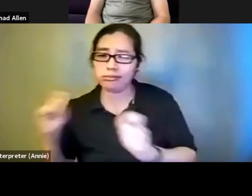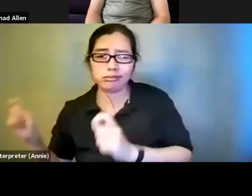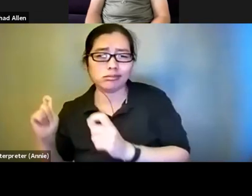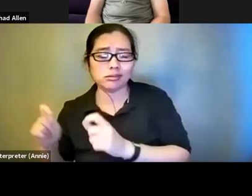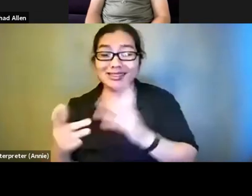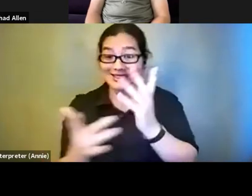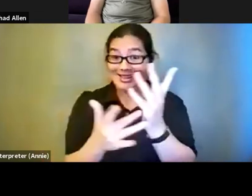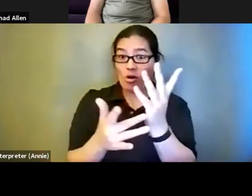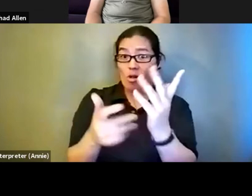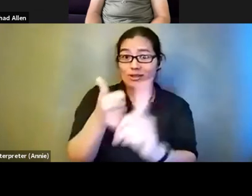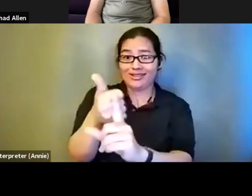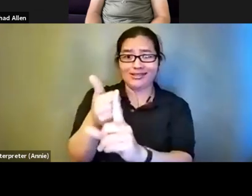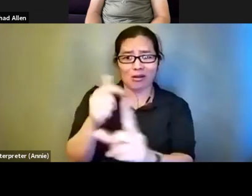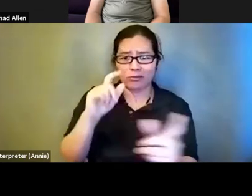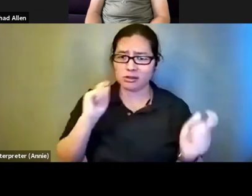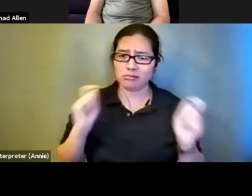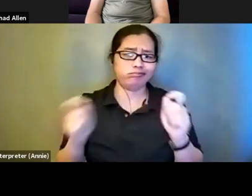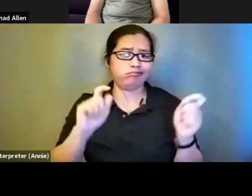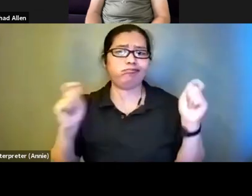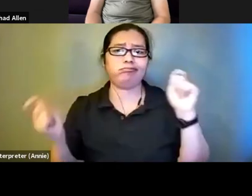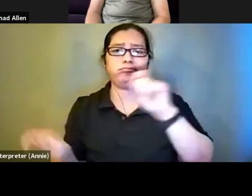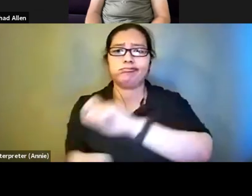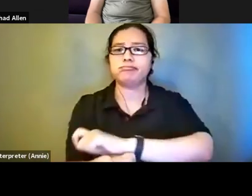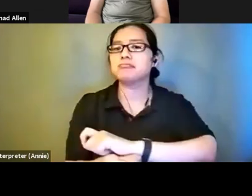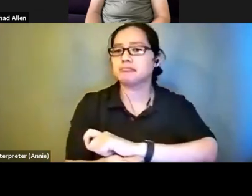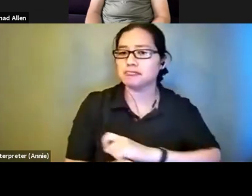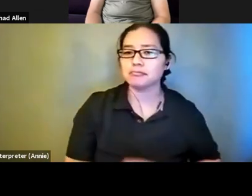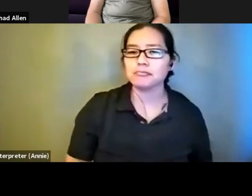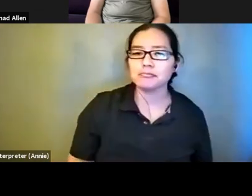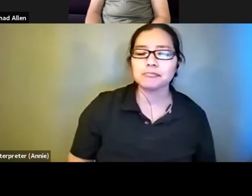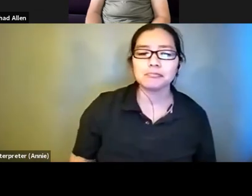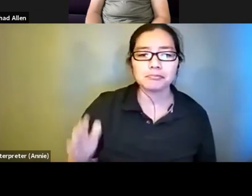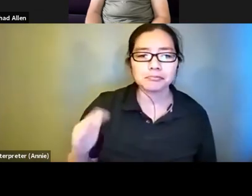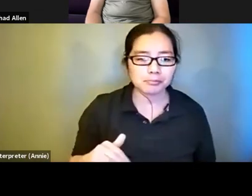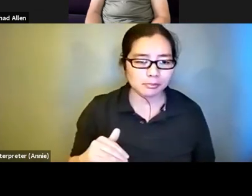Ilan Nanouach: If I can add to that